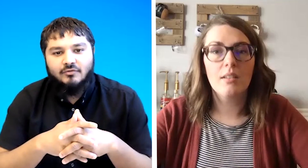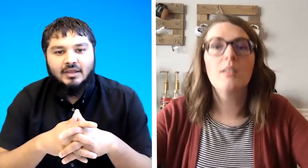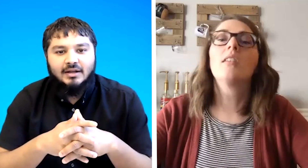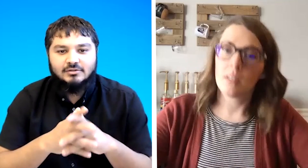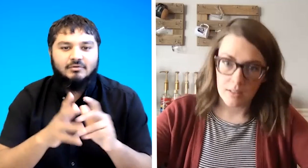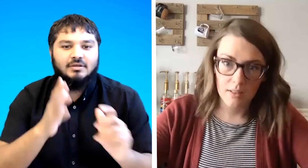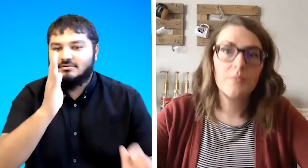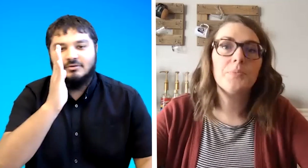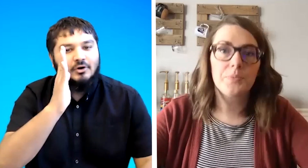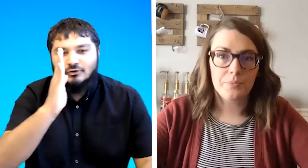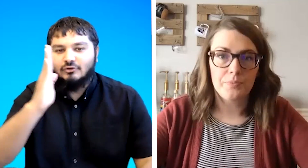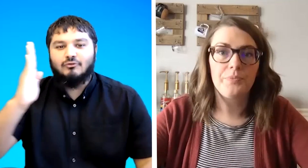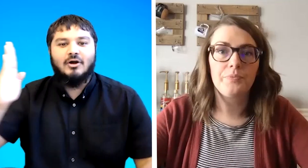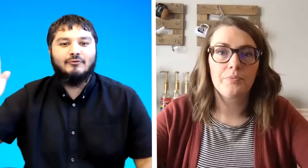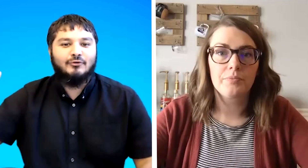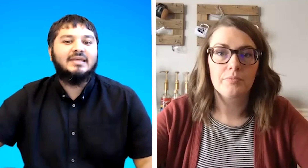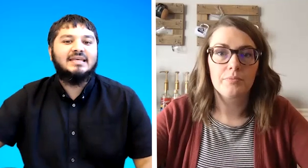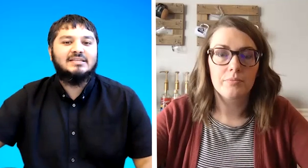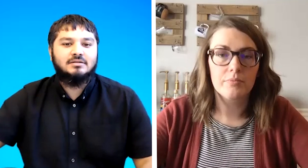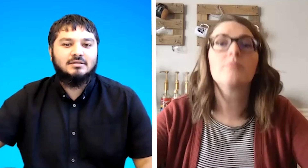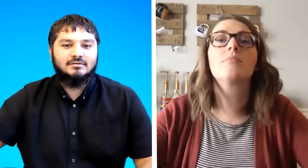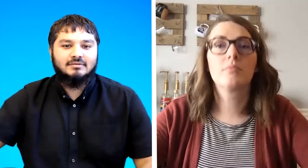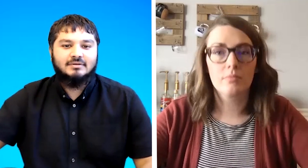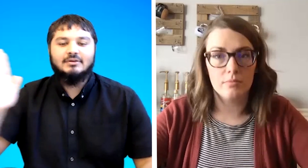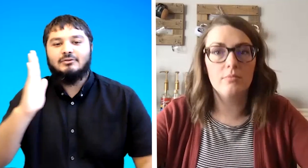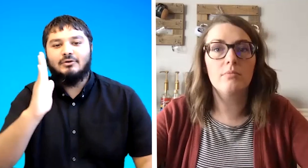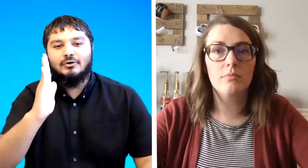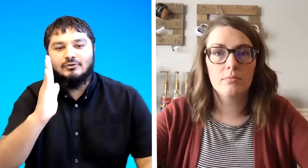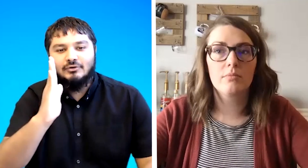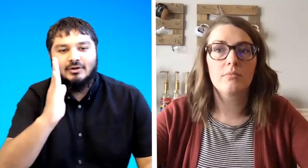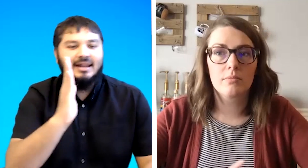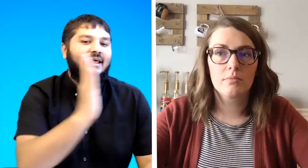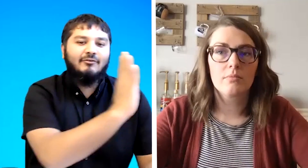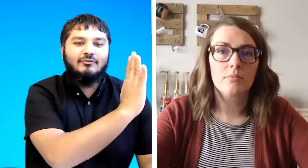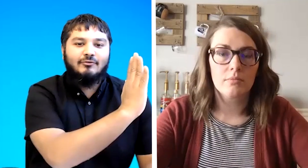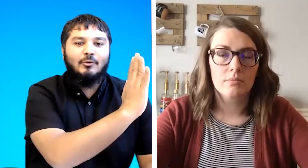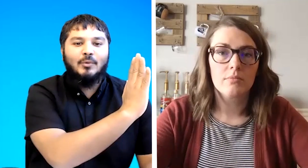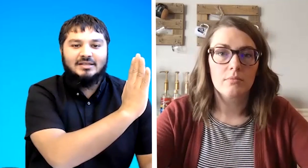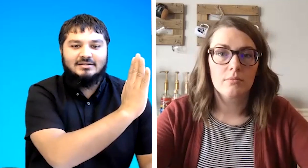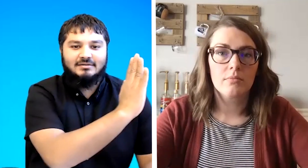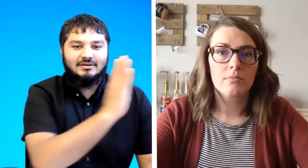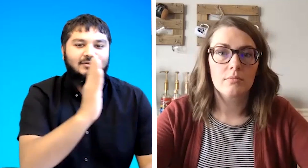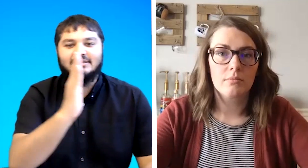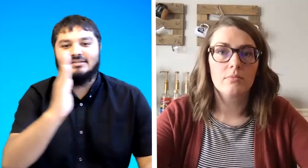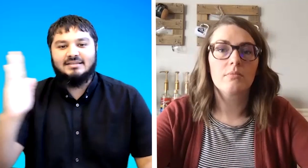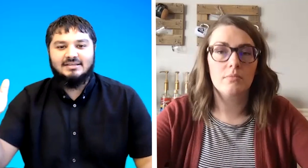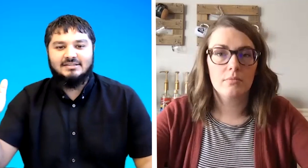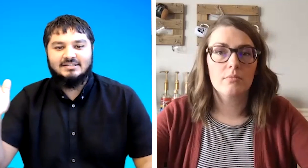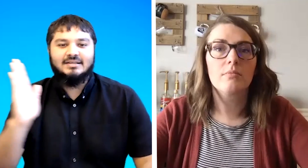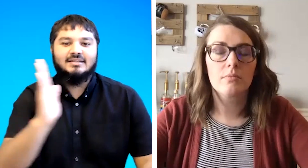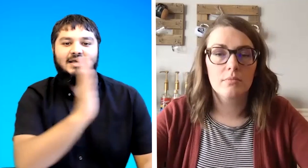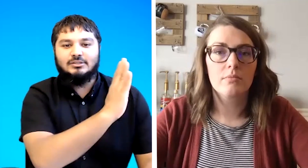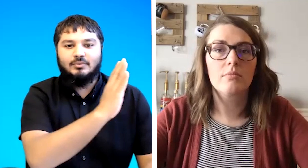england so it's you go to your right for east but you're left for west so that's east that's where